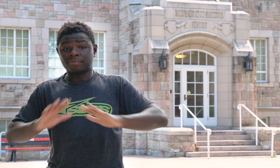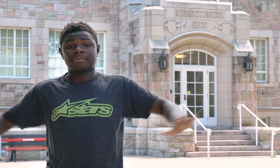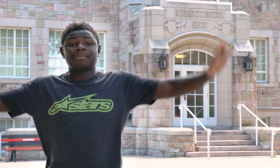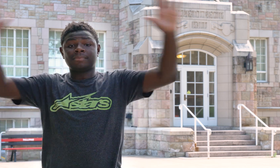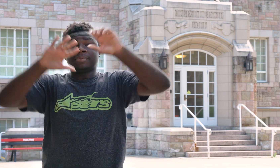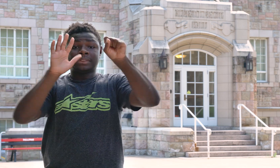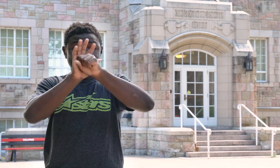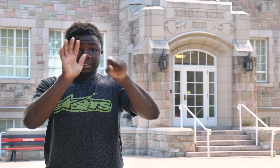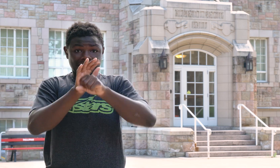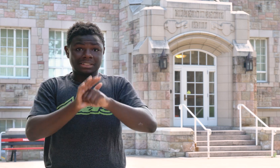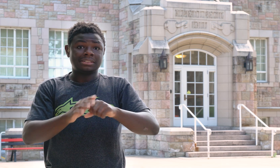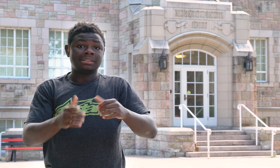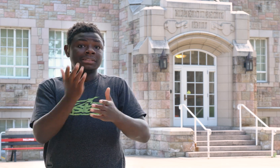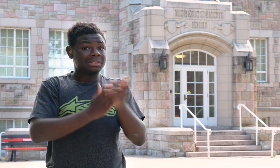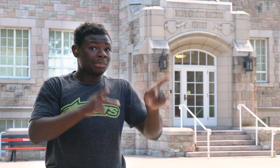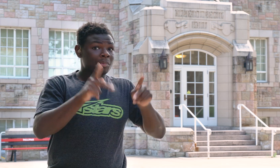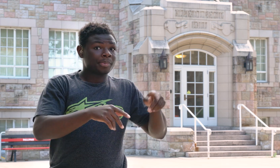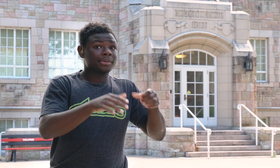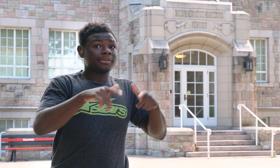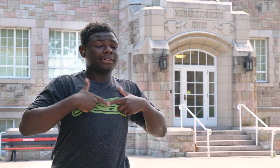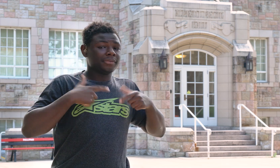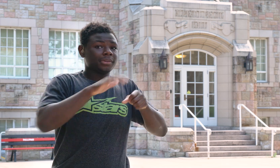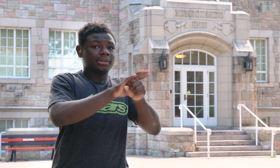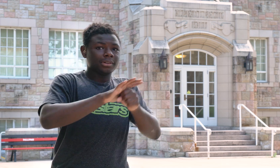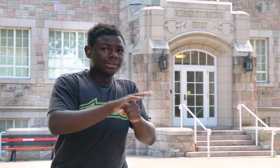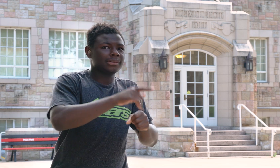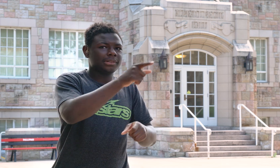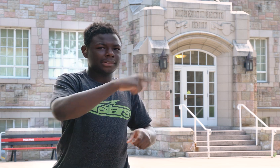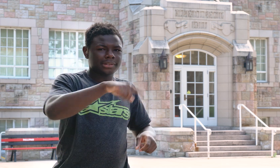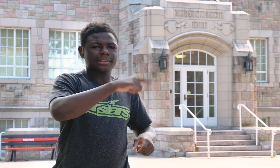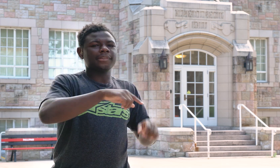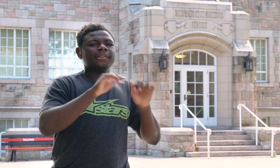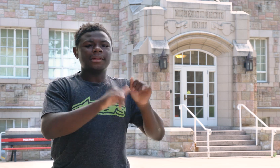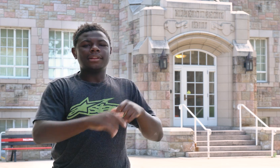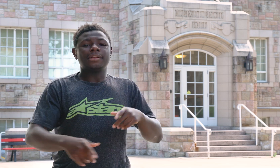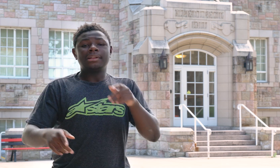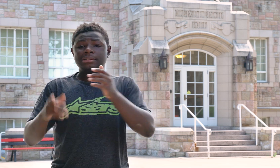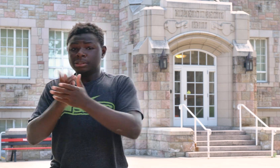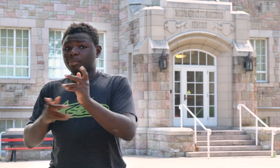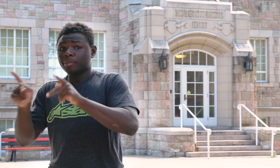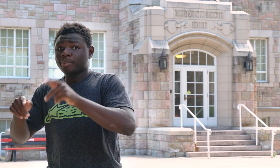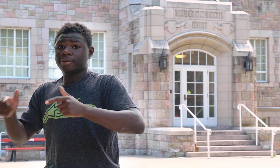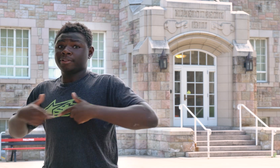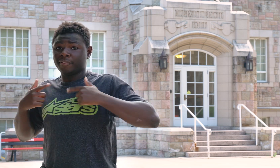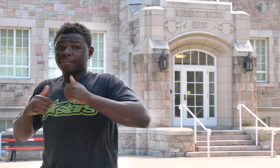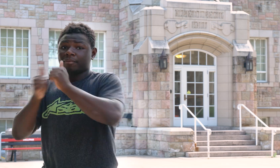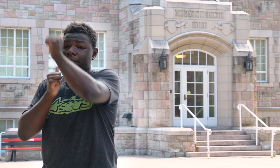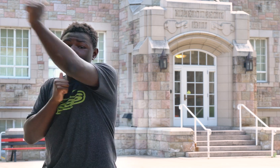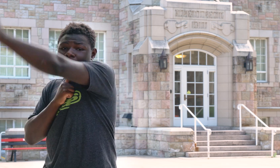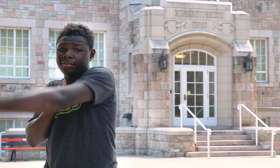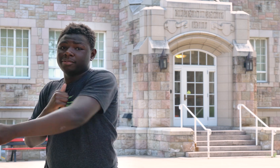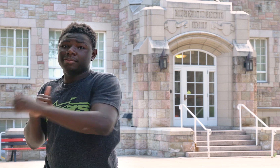come from all over the state. Some live locally and some people live far.